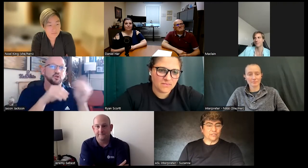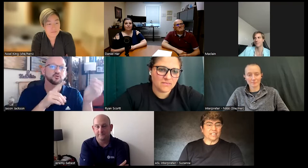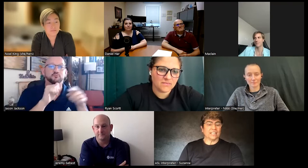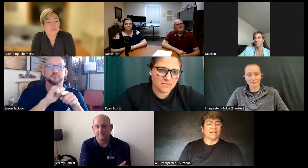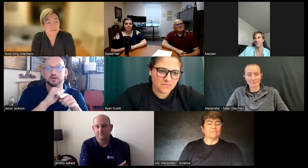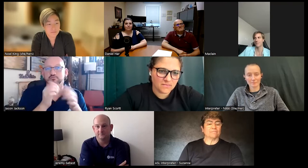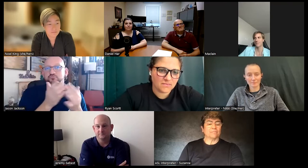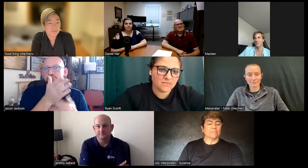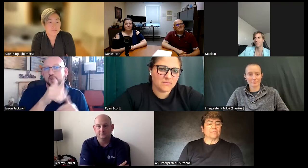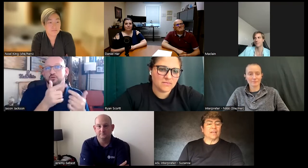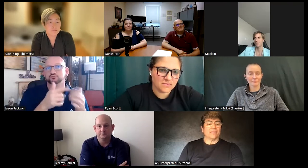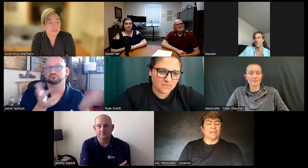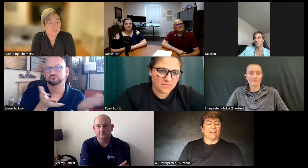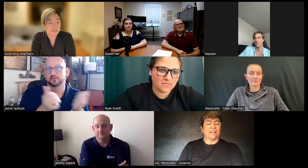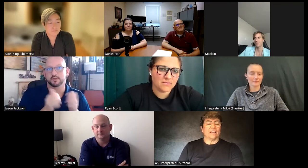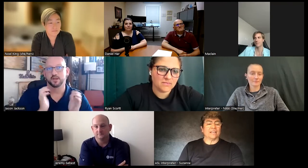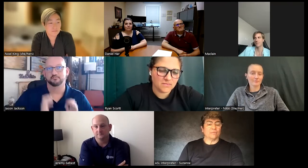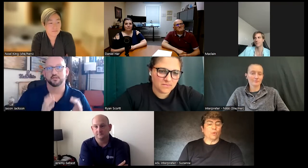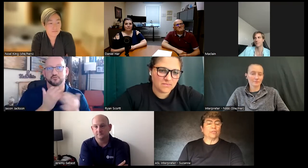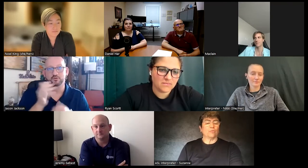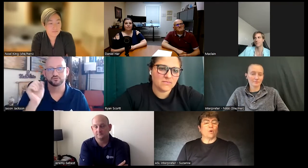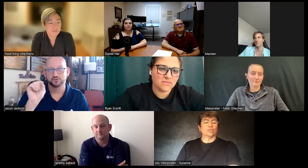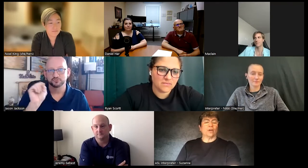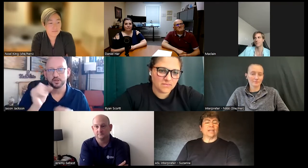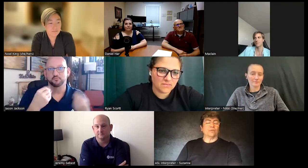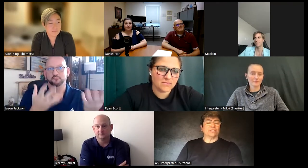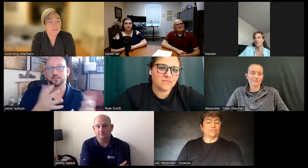certificate there and I went through more training with